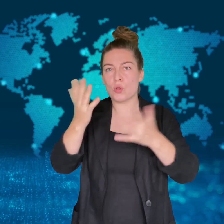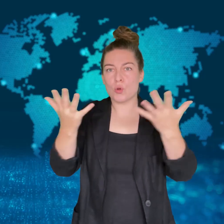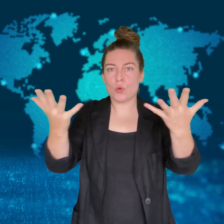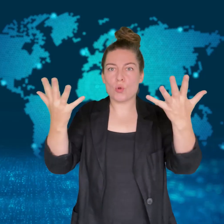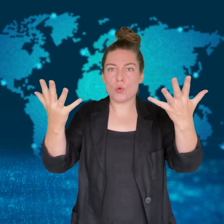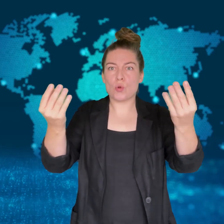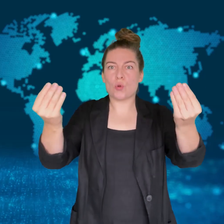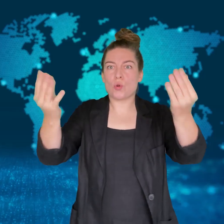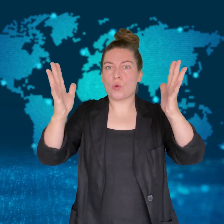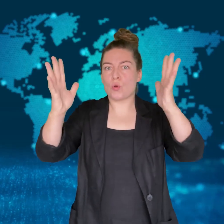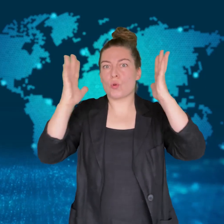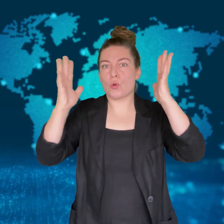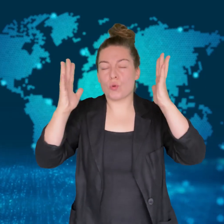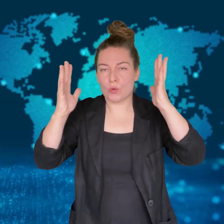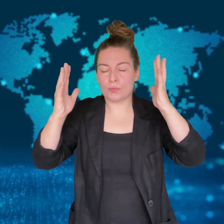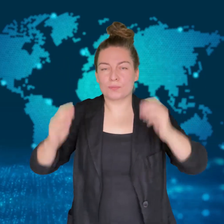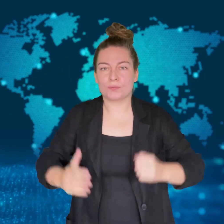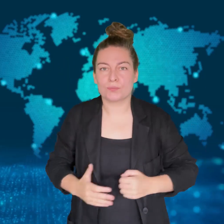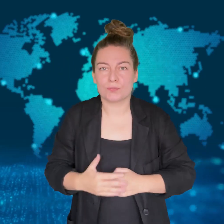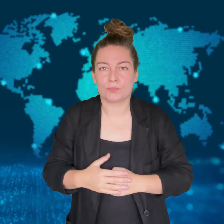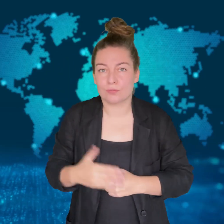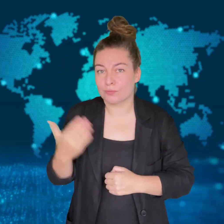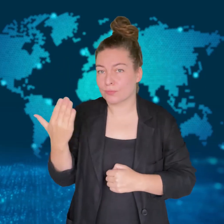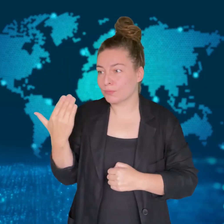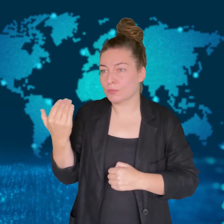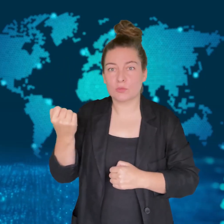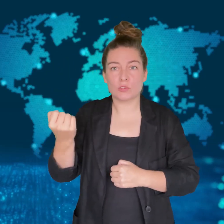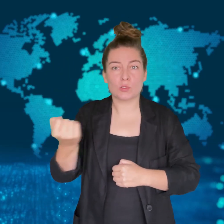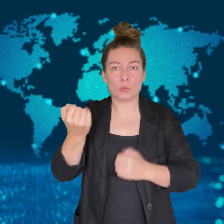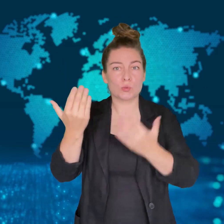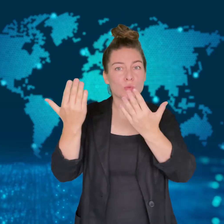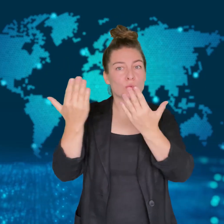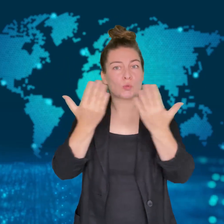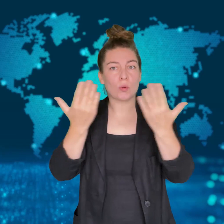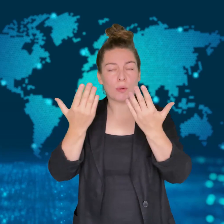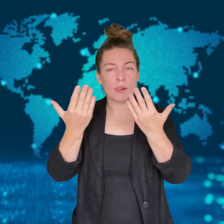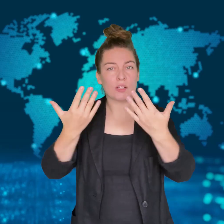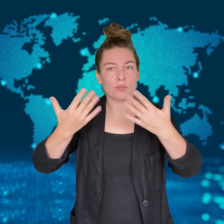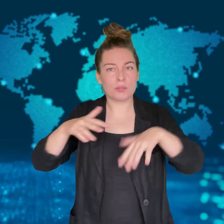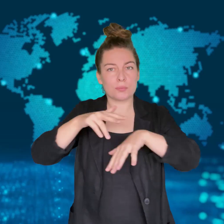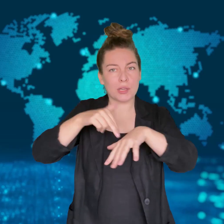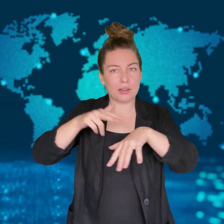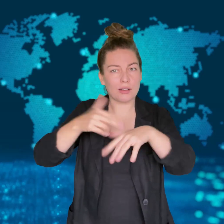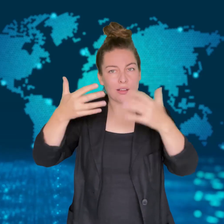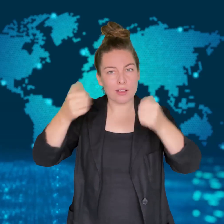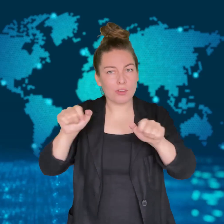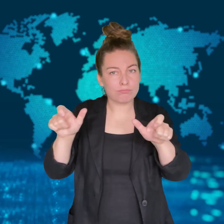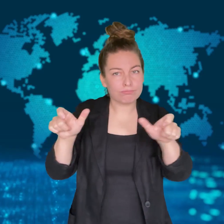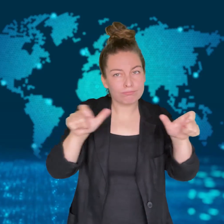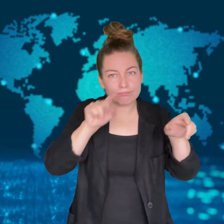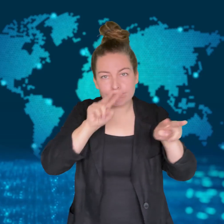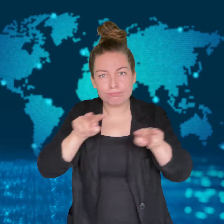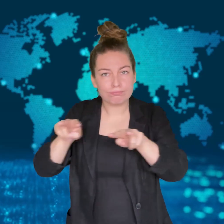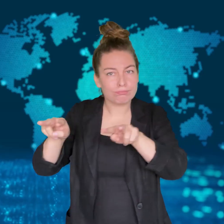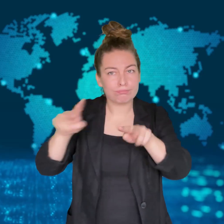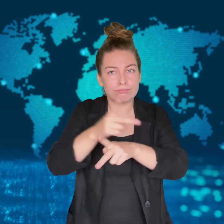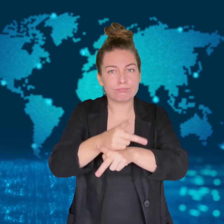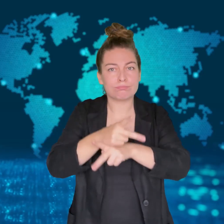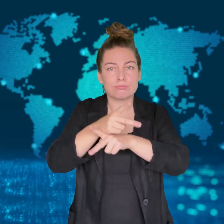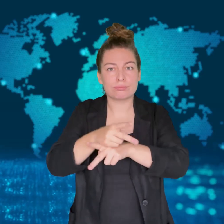Following the attack, the national threat level in France was raised.